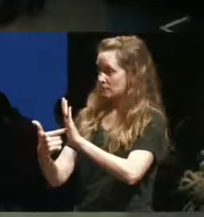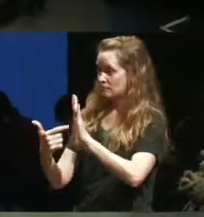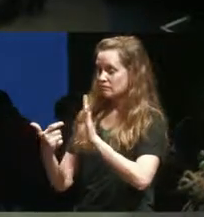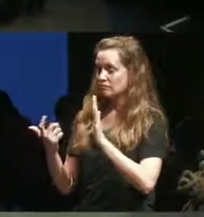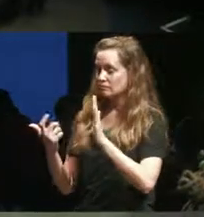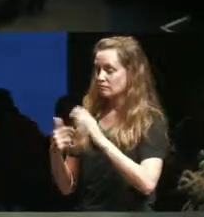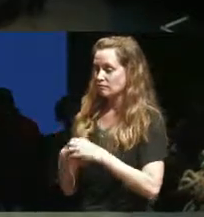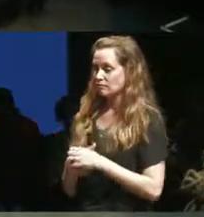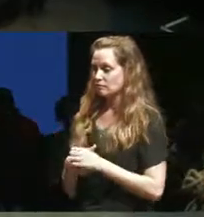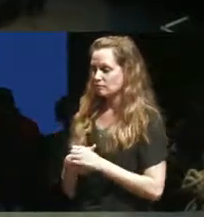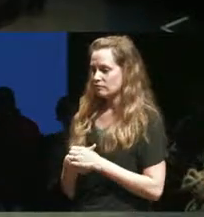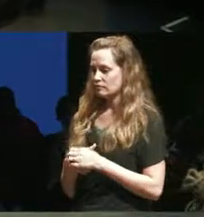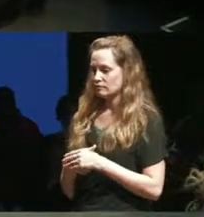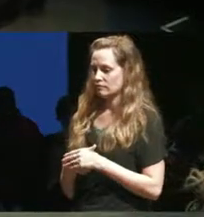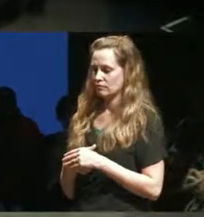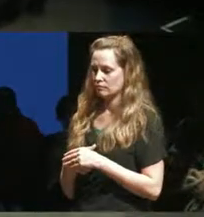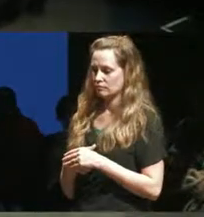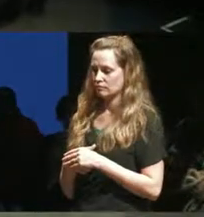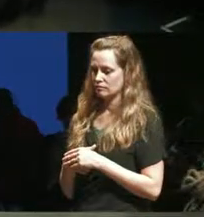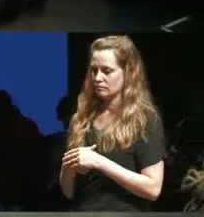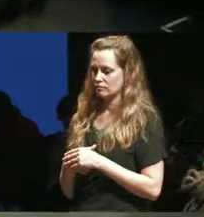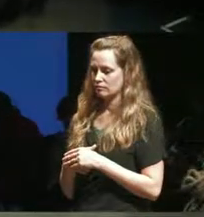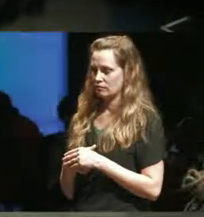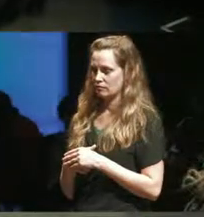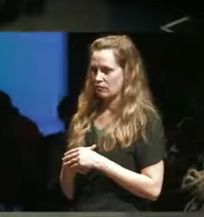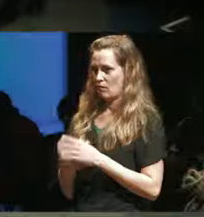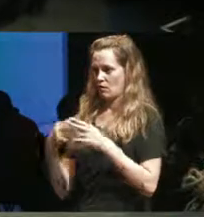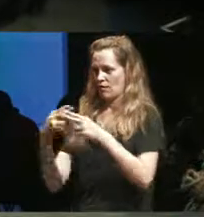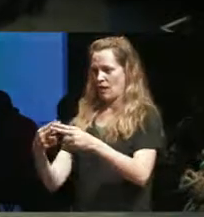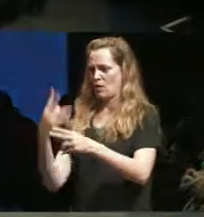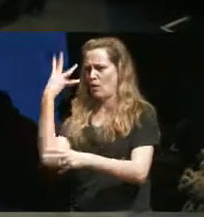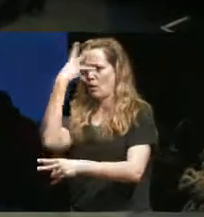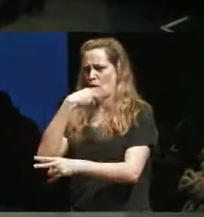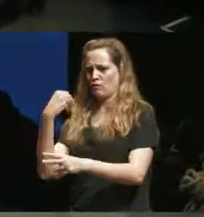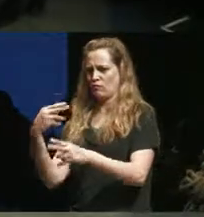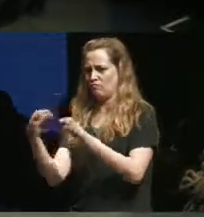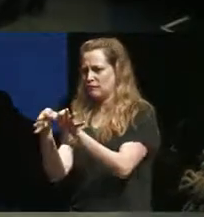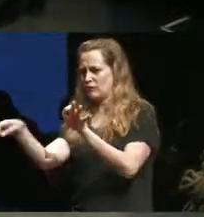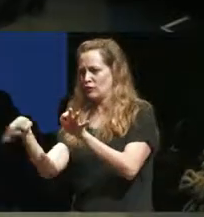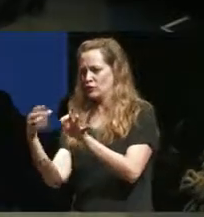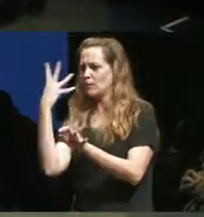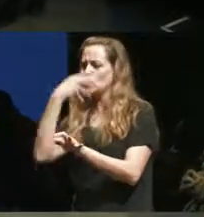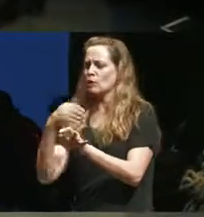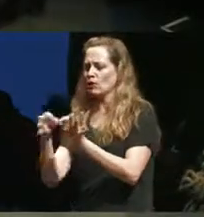revisiting of what we call beautiful and I somewhere along the line someone else